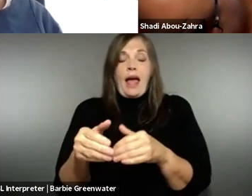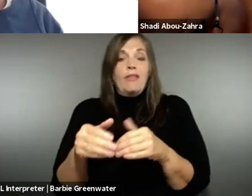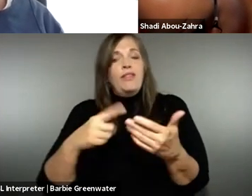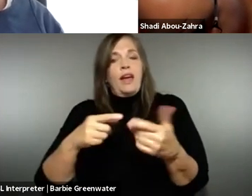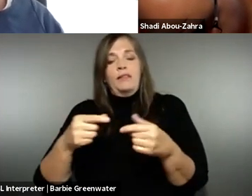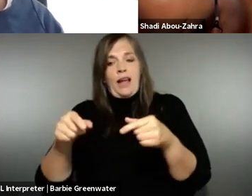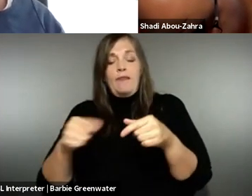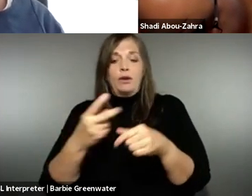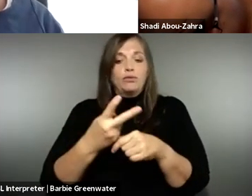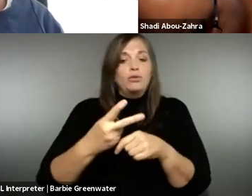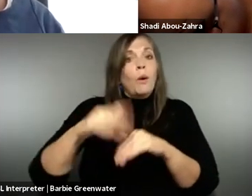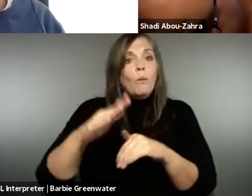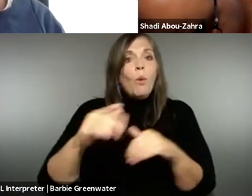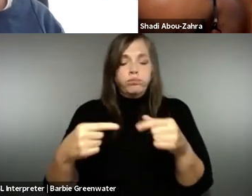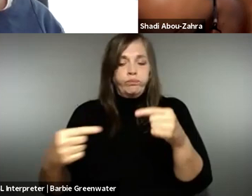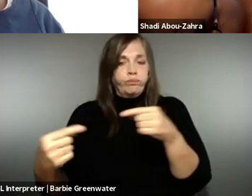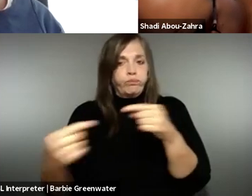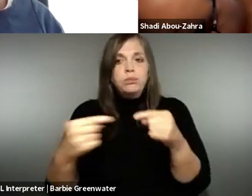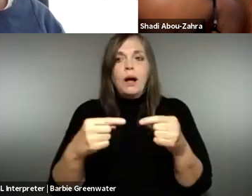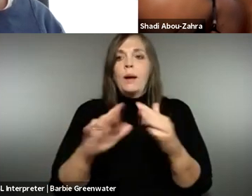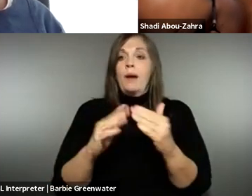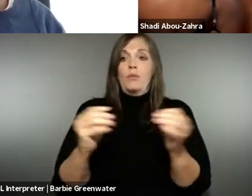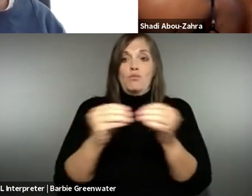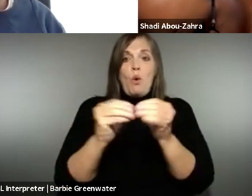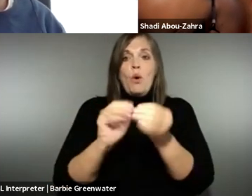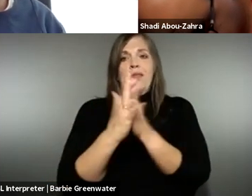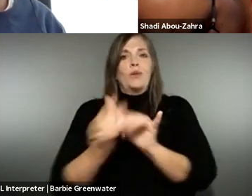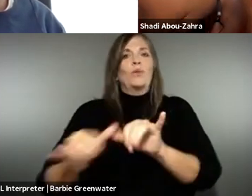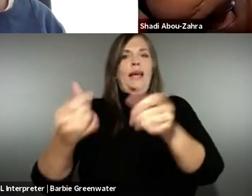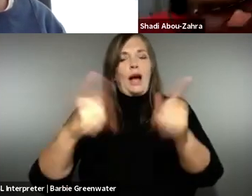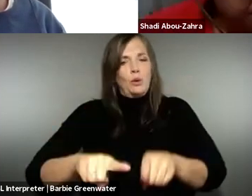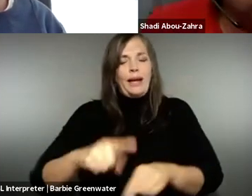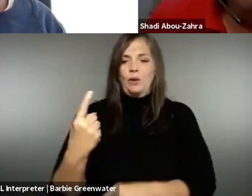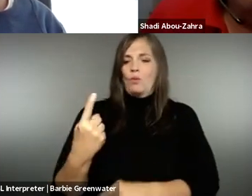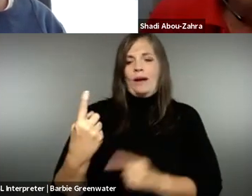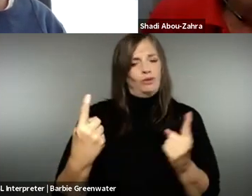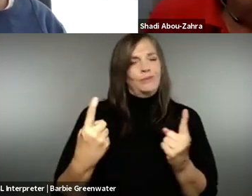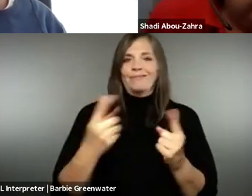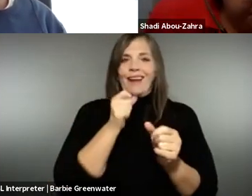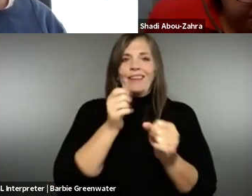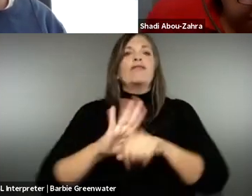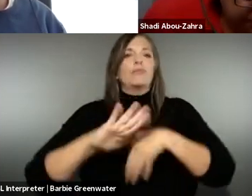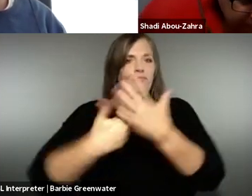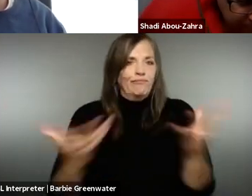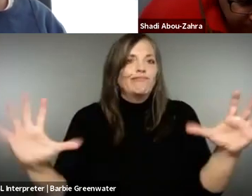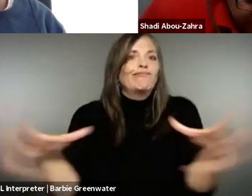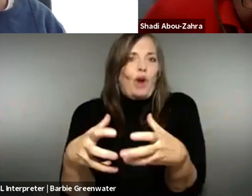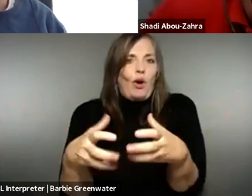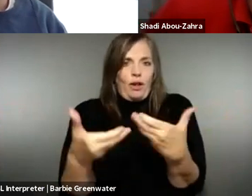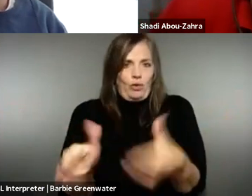in there and we get less disagreement. I wonder if that will work. But I want to turn to June. So from the European commission perspective is